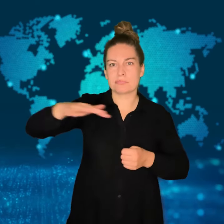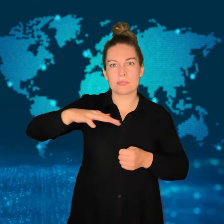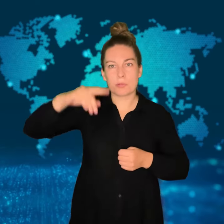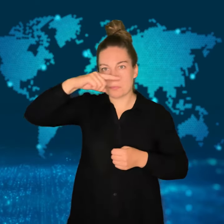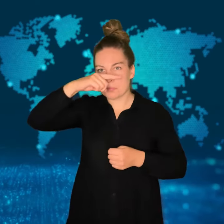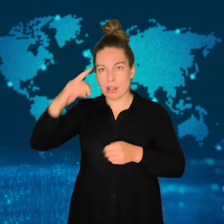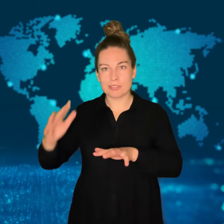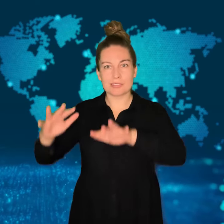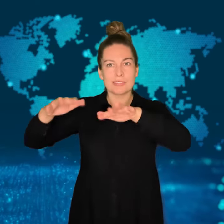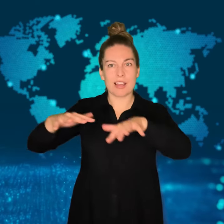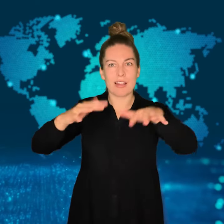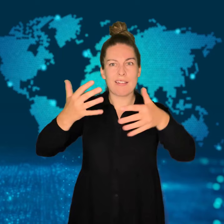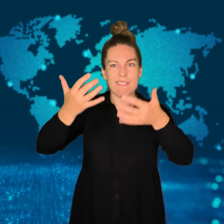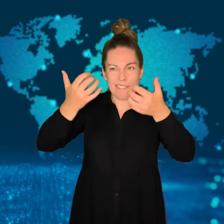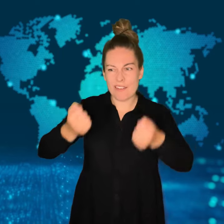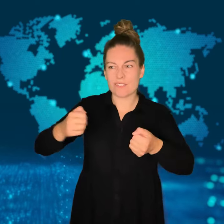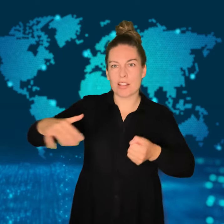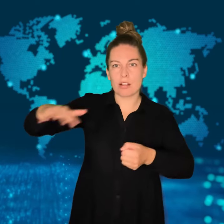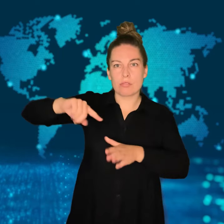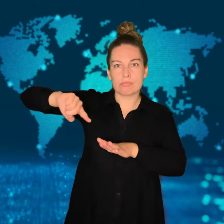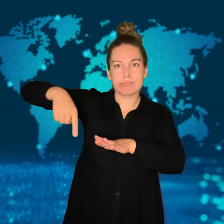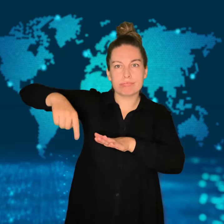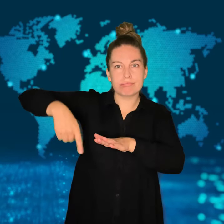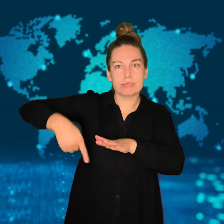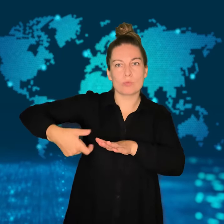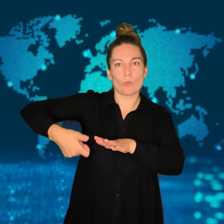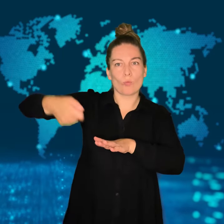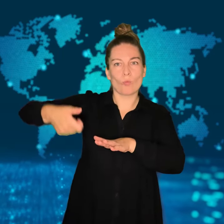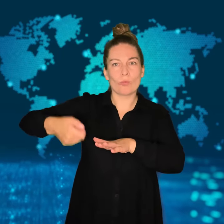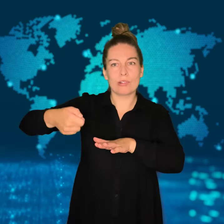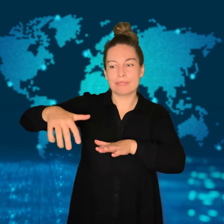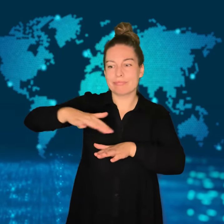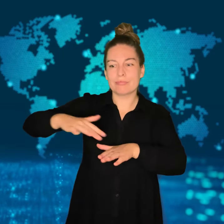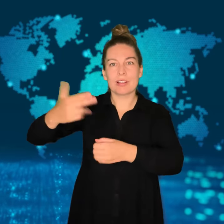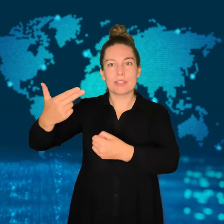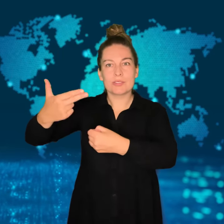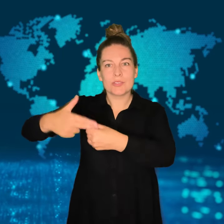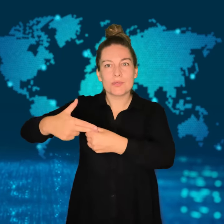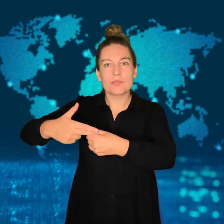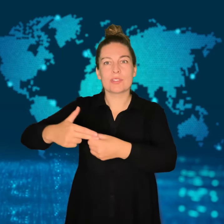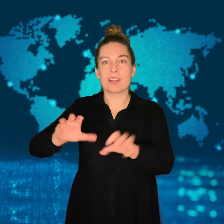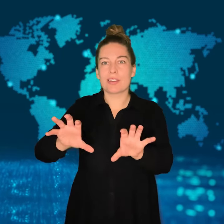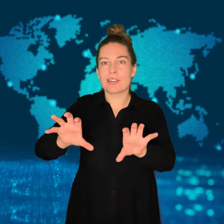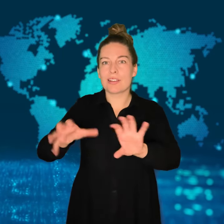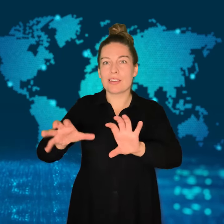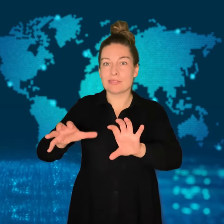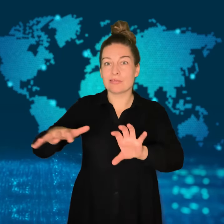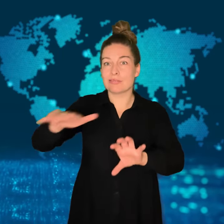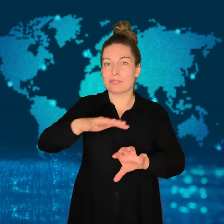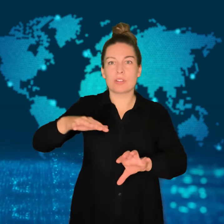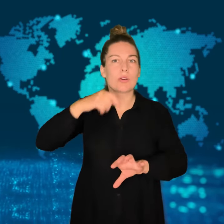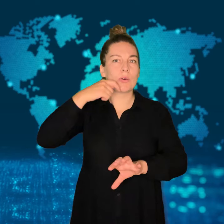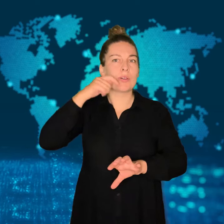and oil drilling platforms in the Black Sea.